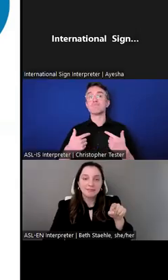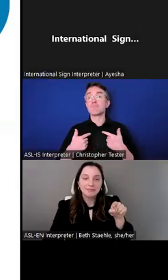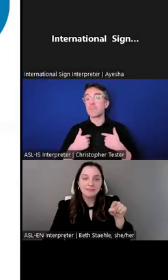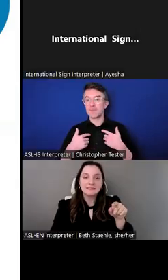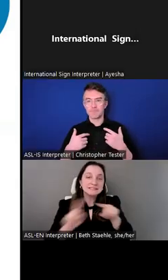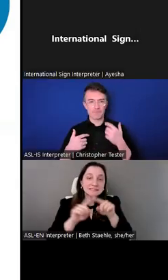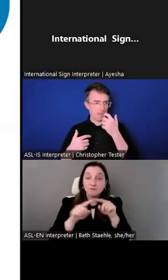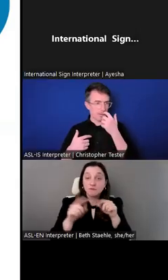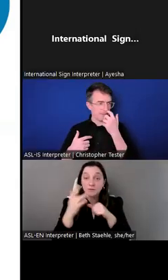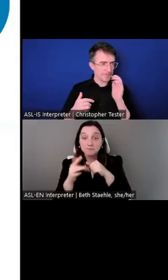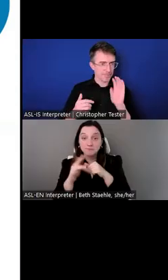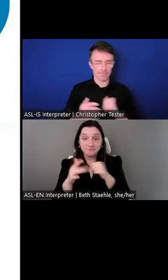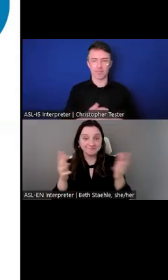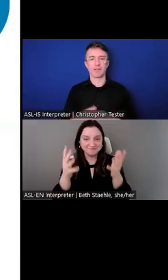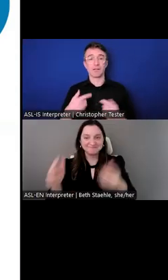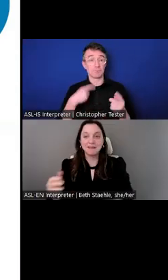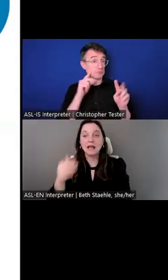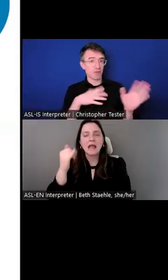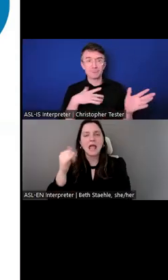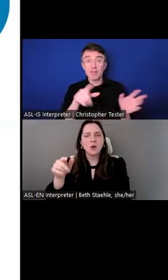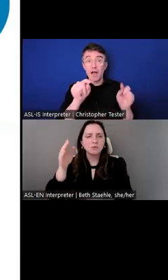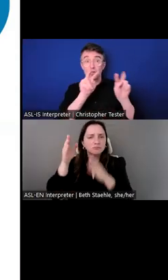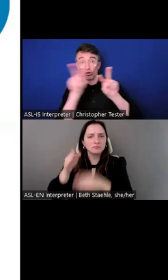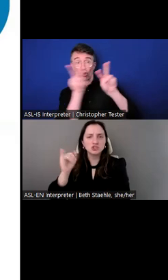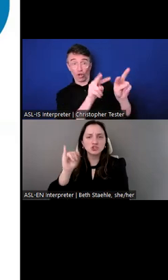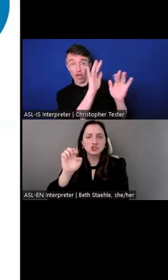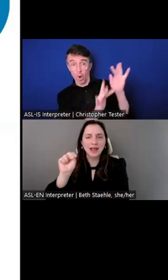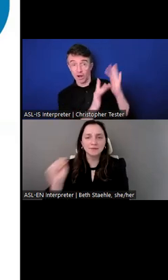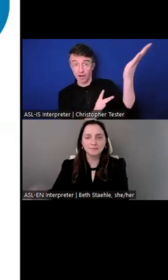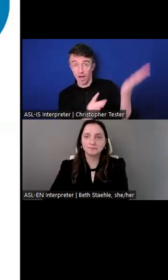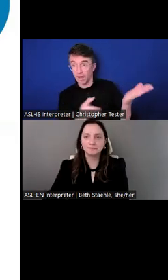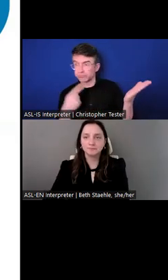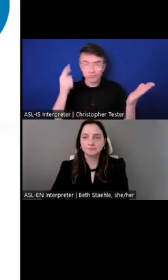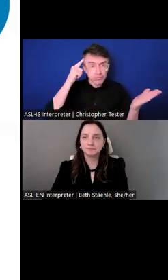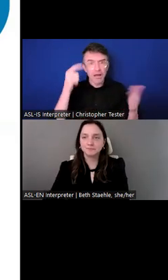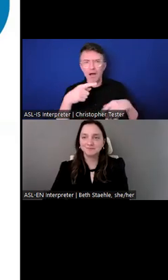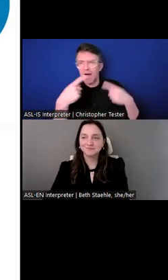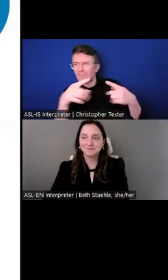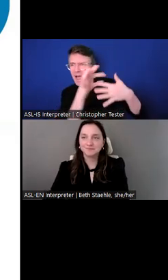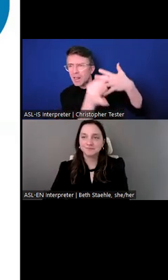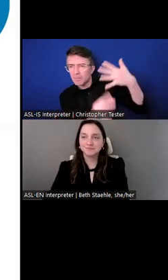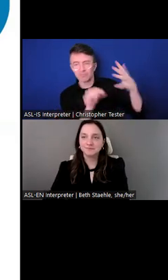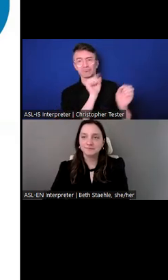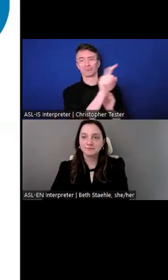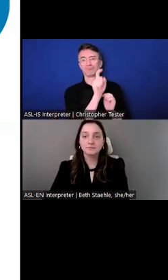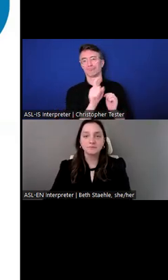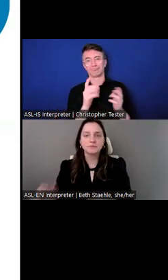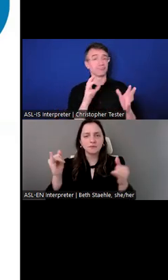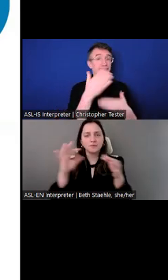I'd like to invite Jen to come on and share some information about Save the Children.